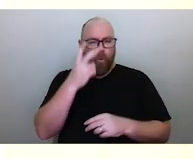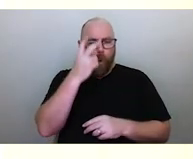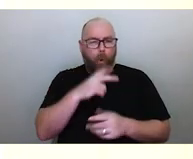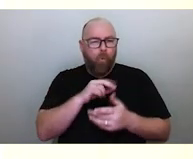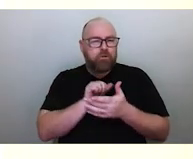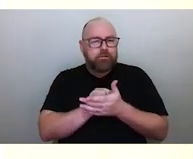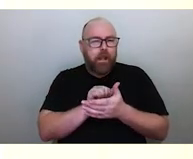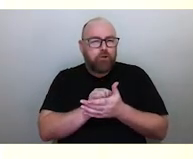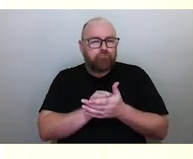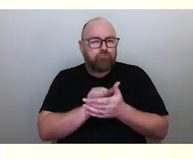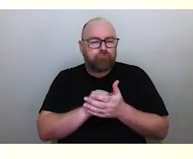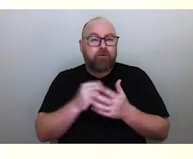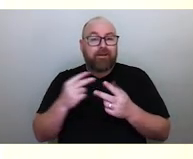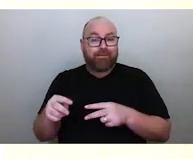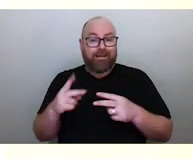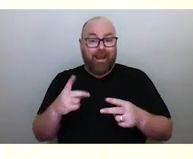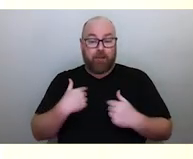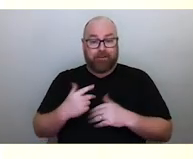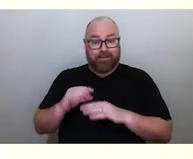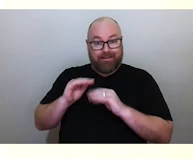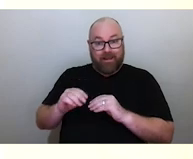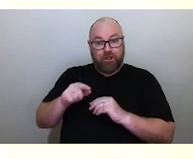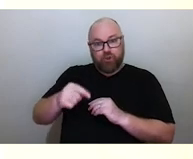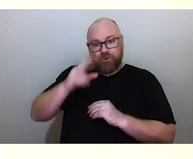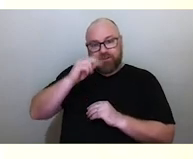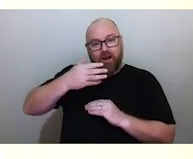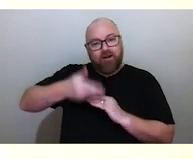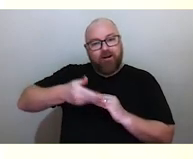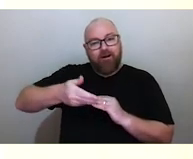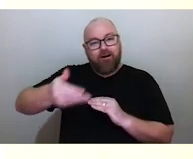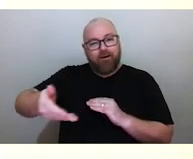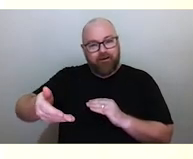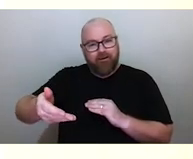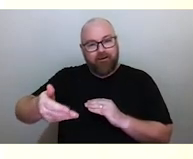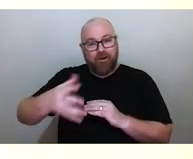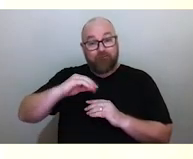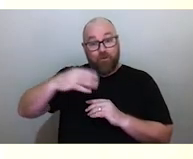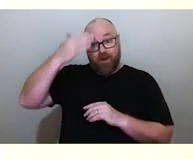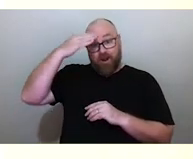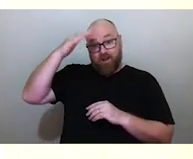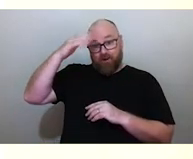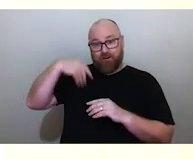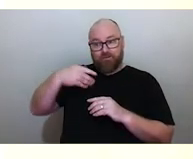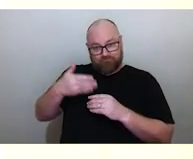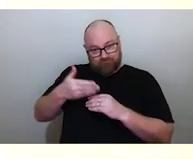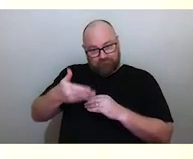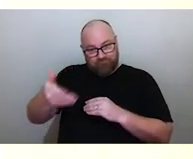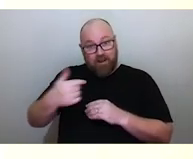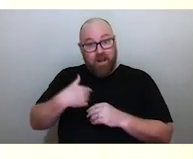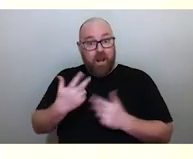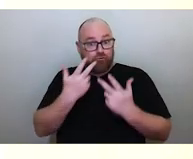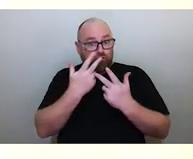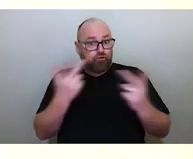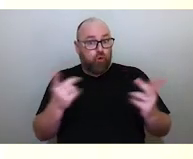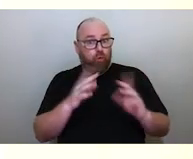that is now being taught to the younger generations, and is being shared by the Elders with the world. It's important that we understand